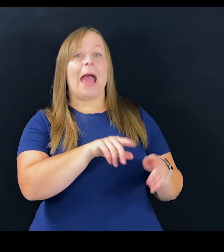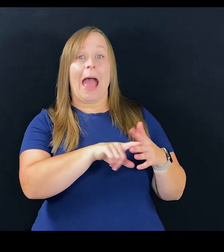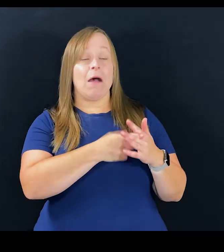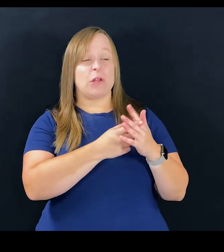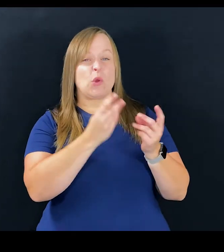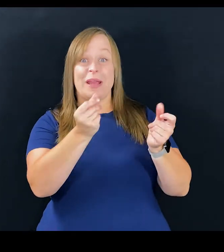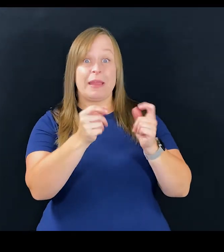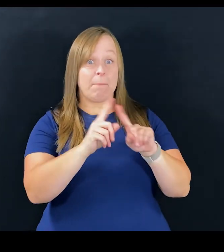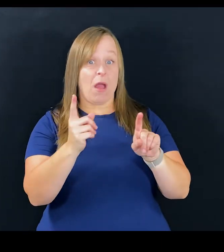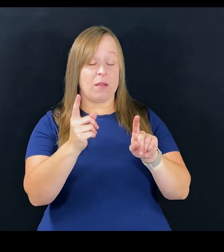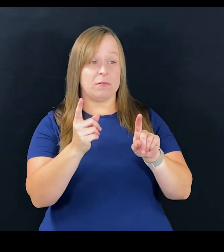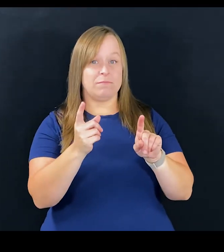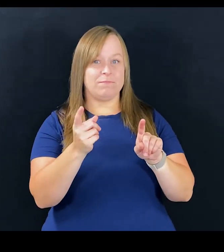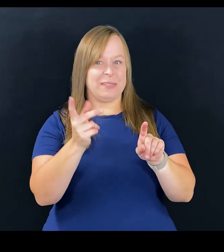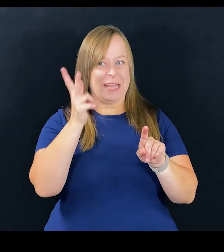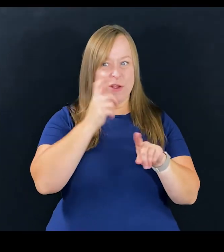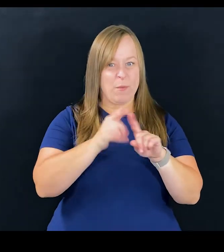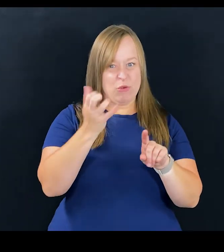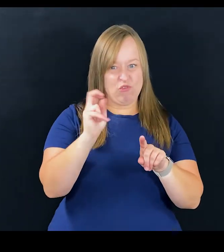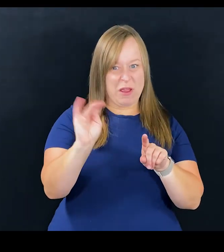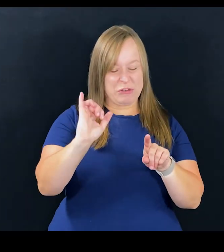I'll just jump in quickly, but we're gonna wanna hear from you, John, on this,